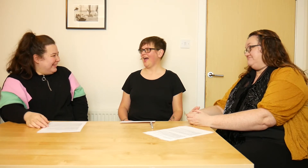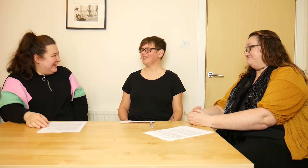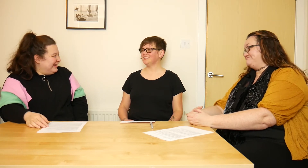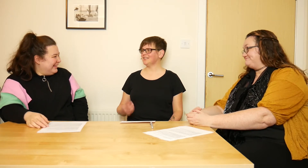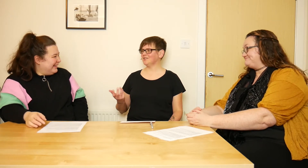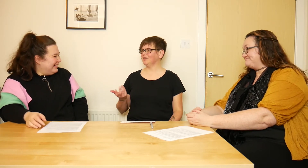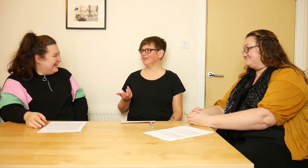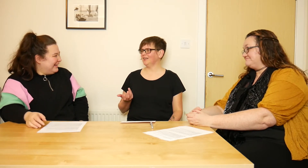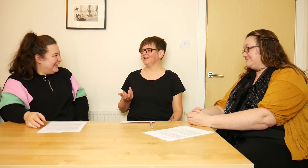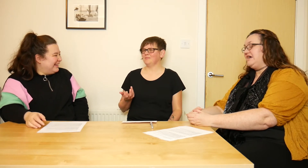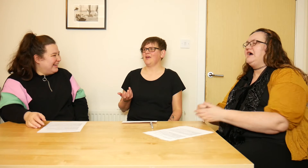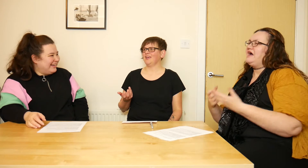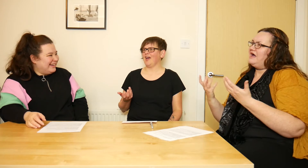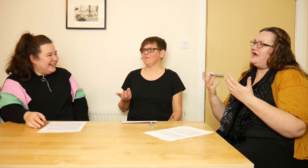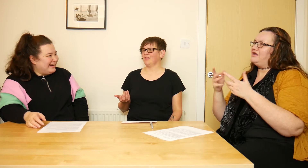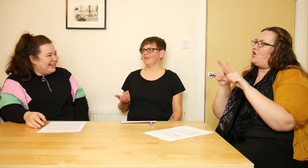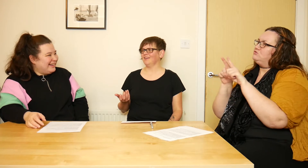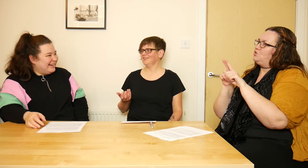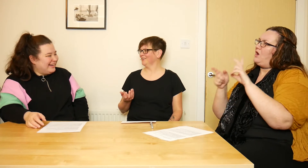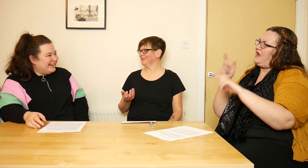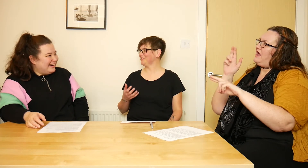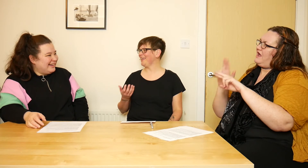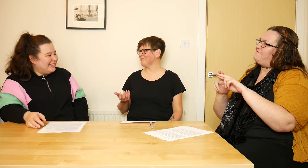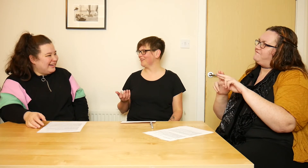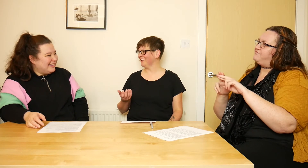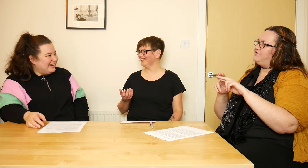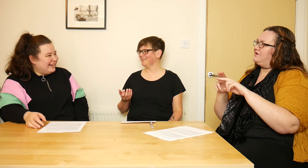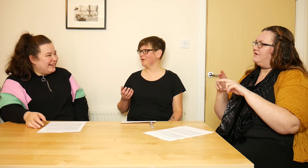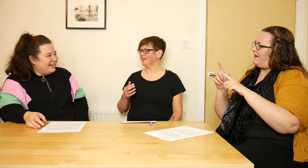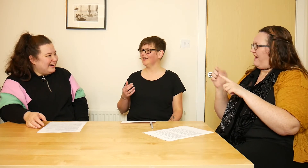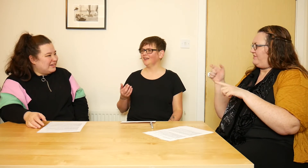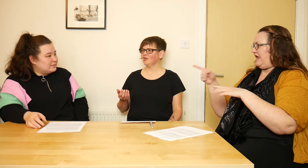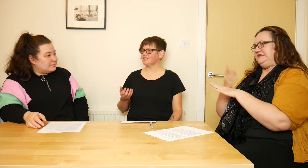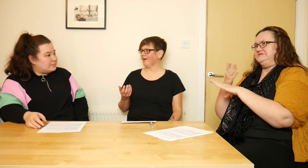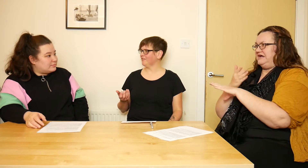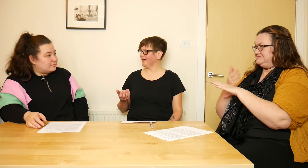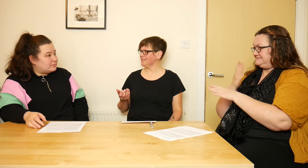And does it really create empathy, when you're terrified?